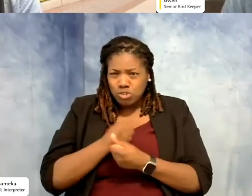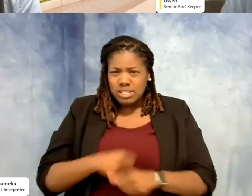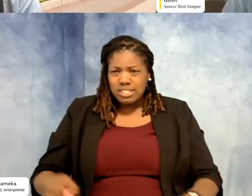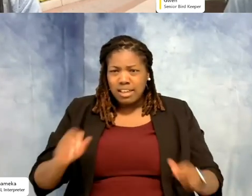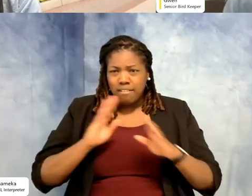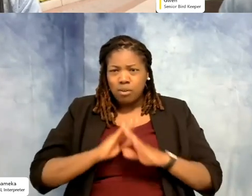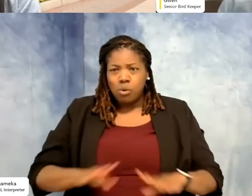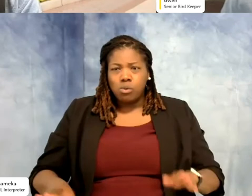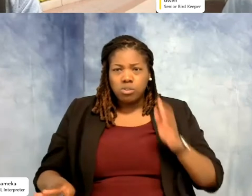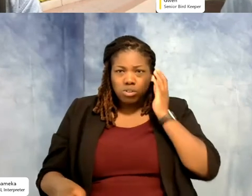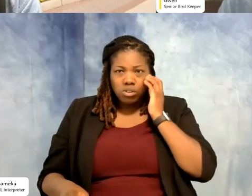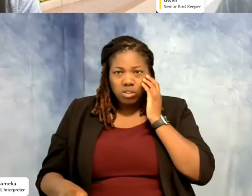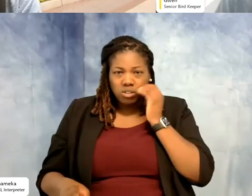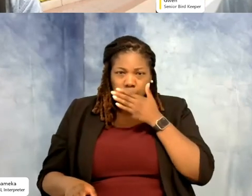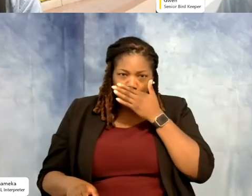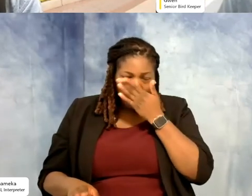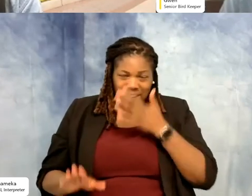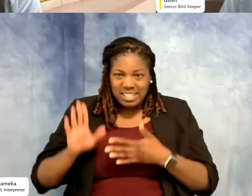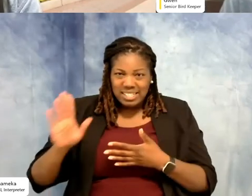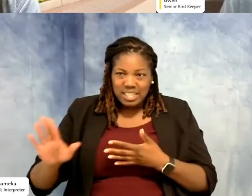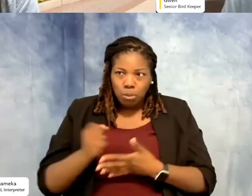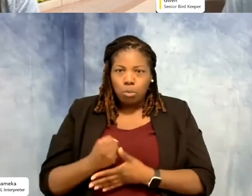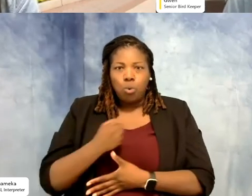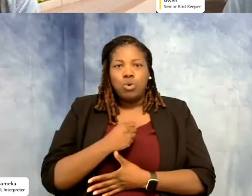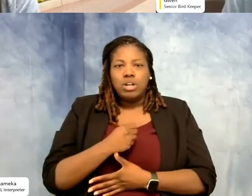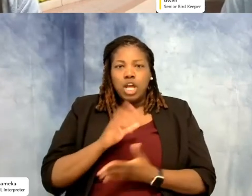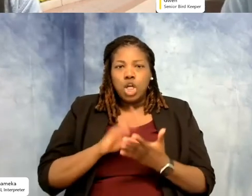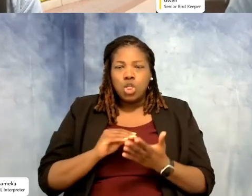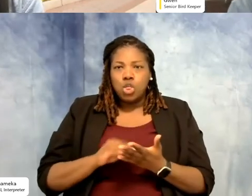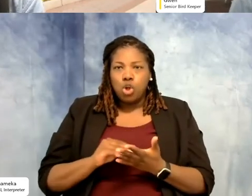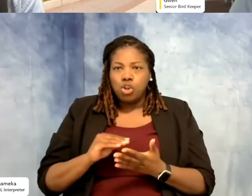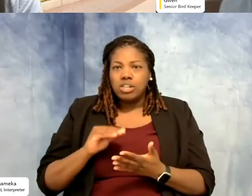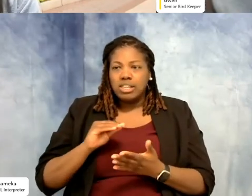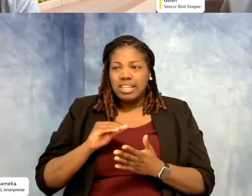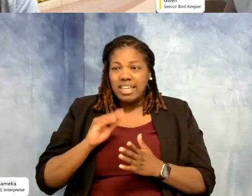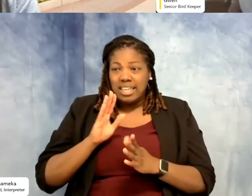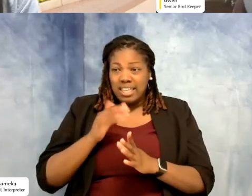Because it's all about them first and by learning them and using all of the programs that you know,